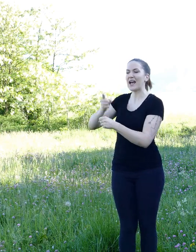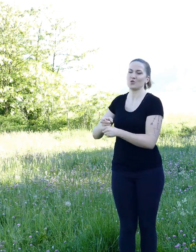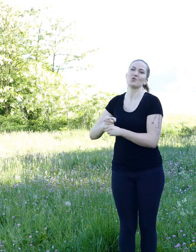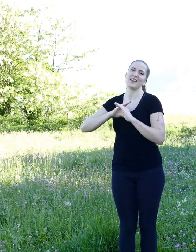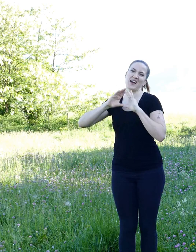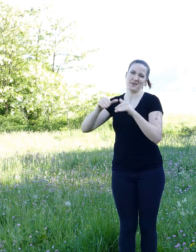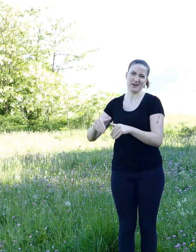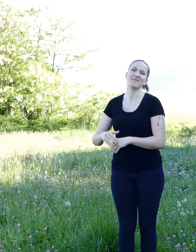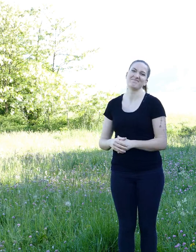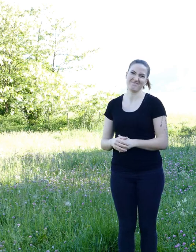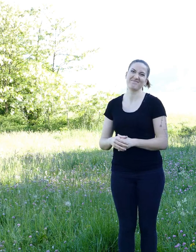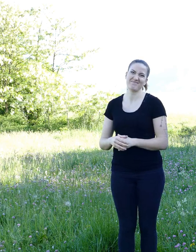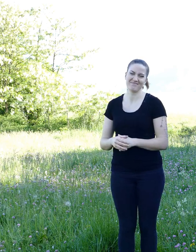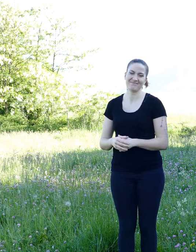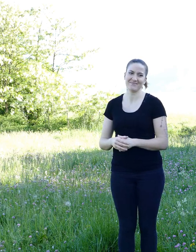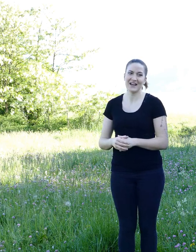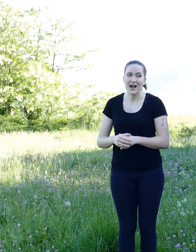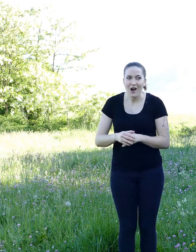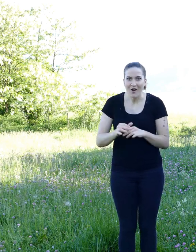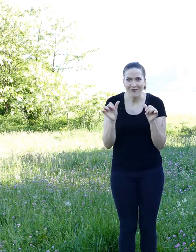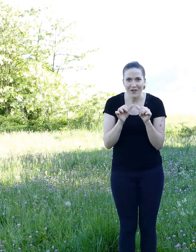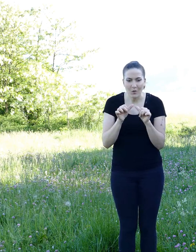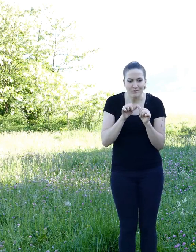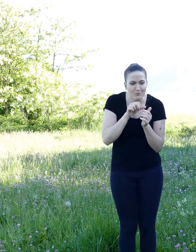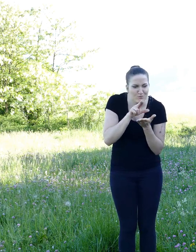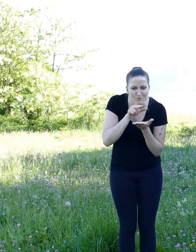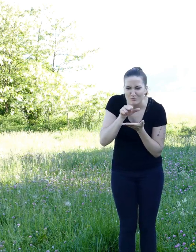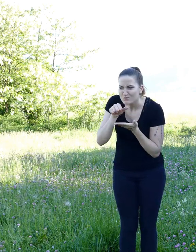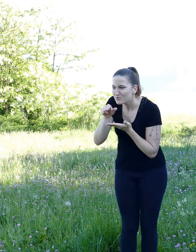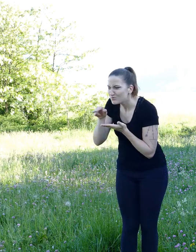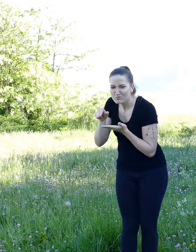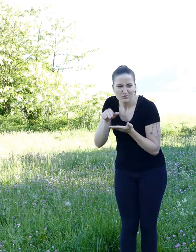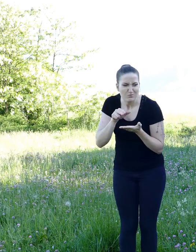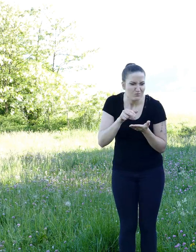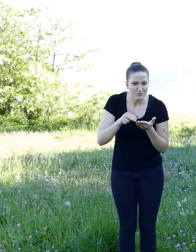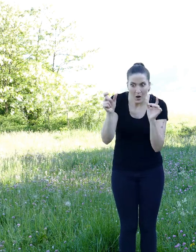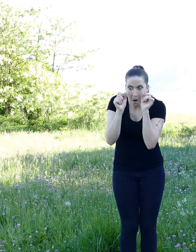he had to pay close attention and use all of his senses to find the clues left by the thief.